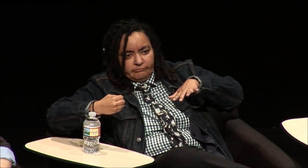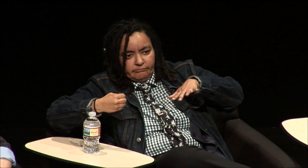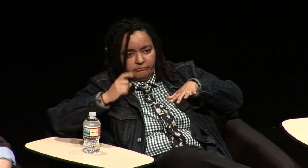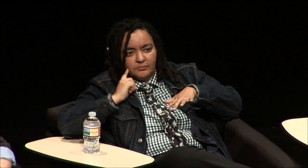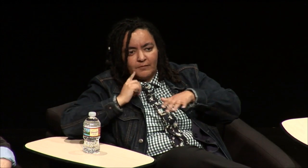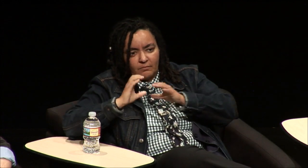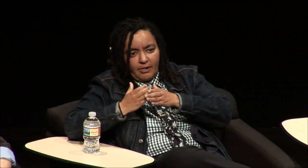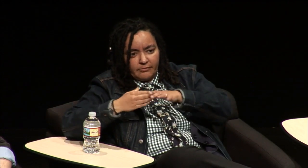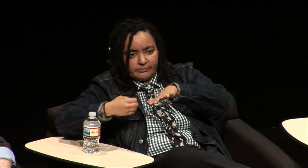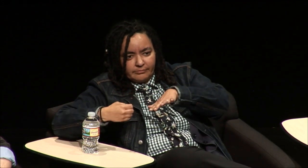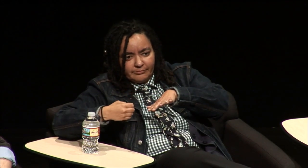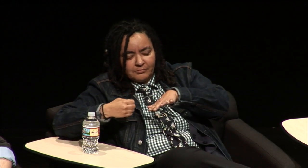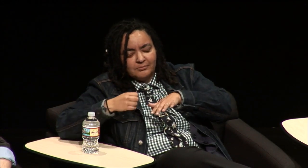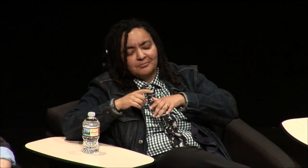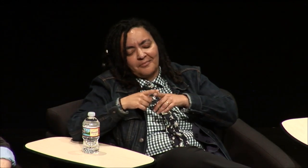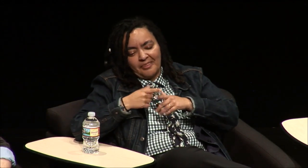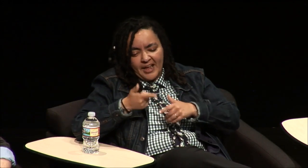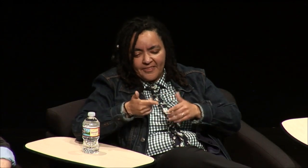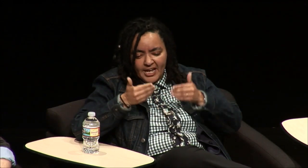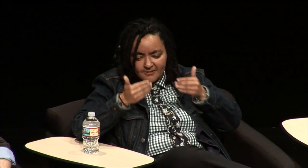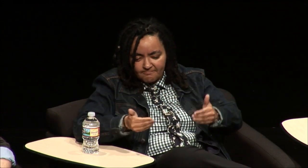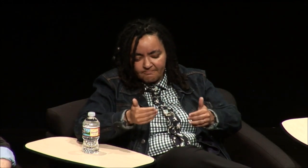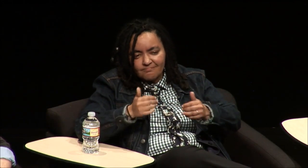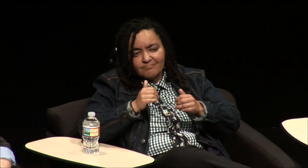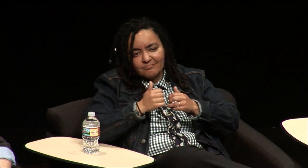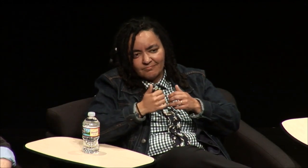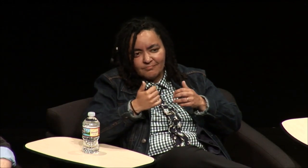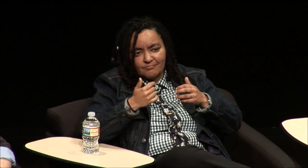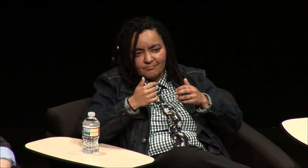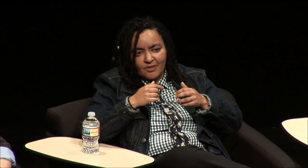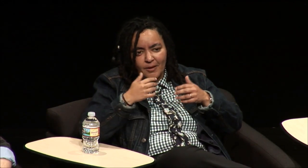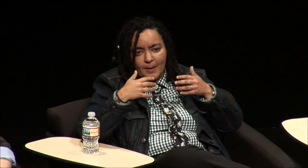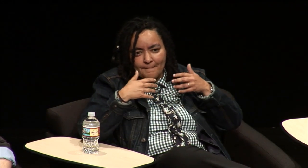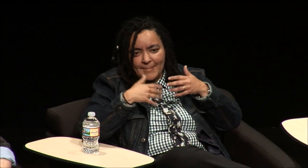understand why we were on that in that school when the deaf students were all